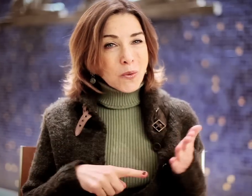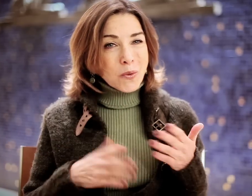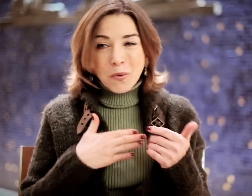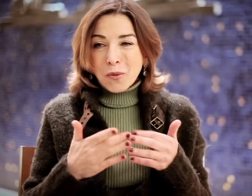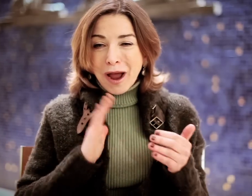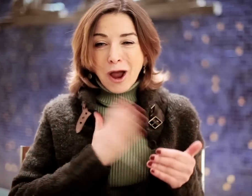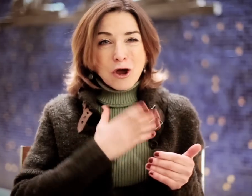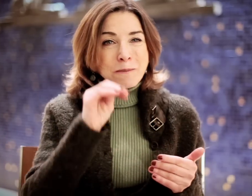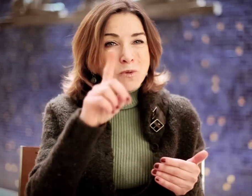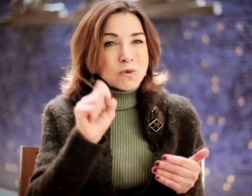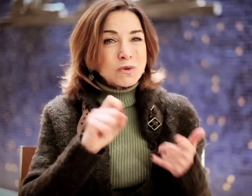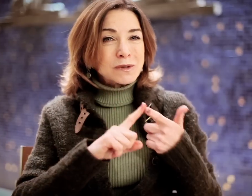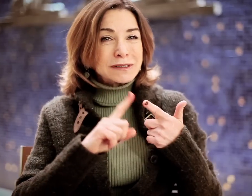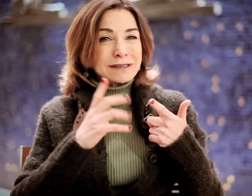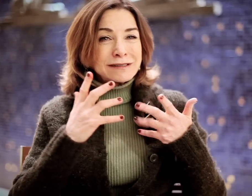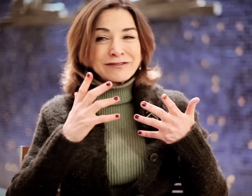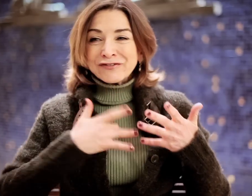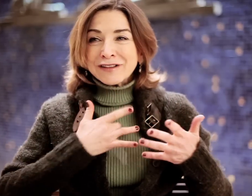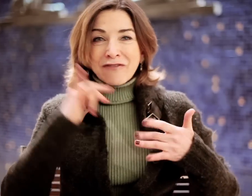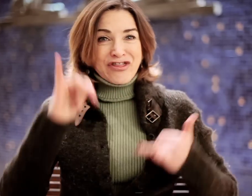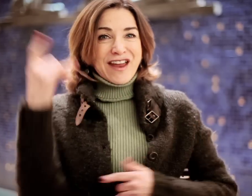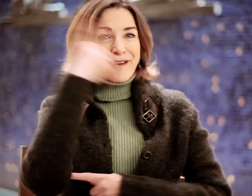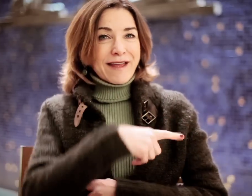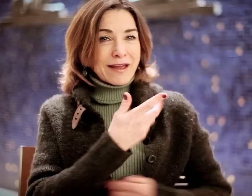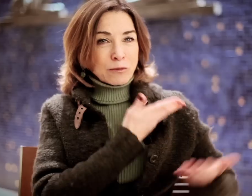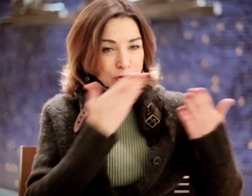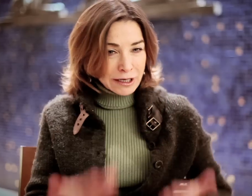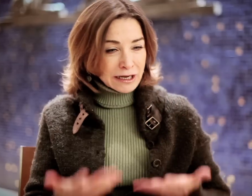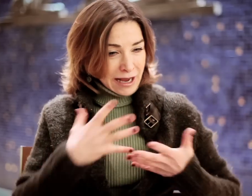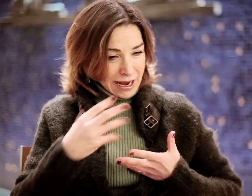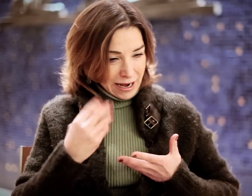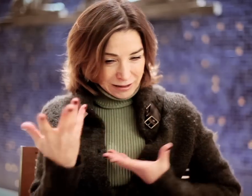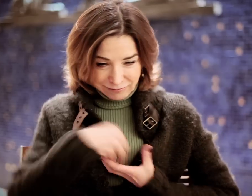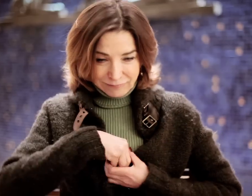Whatever our moods are, what we feel from that day, and bring it within ourselves.